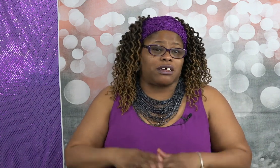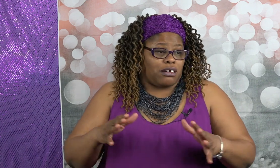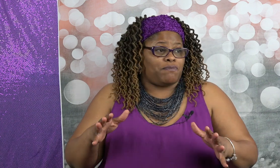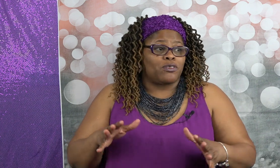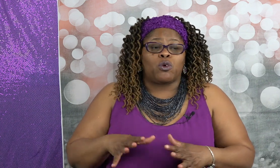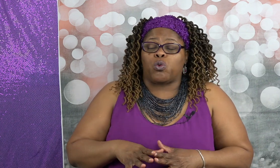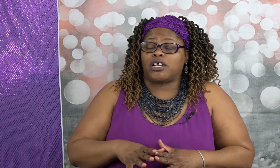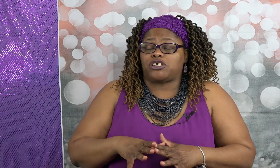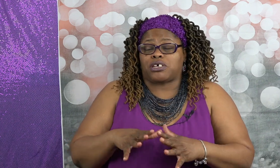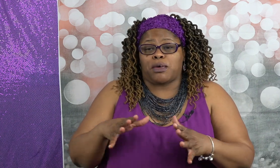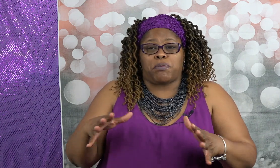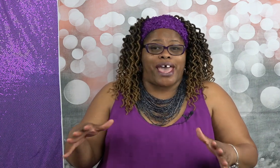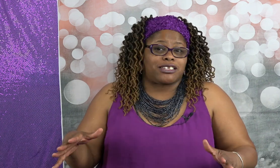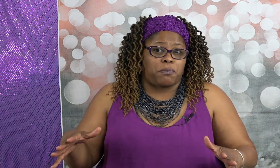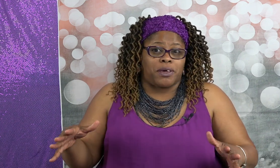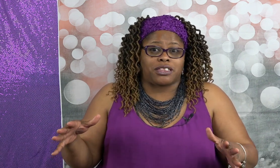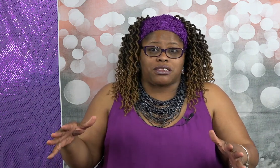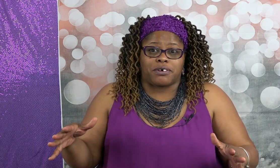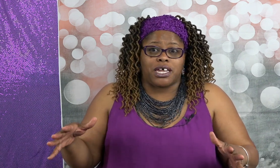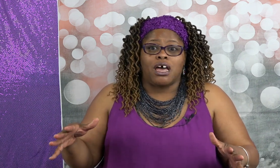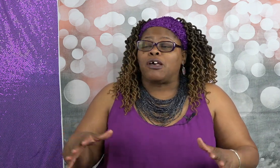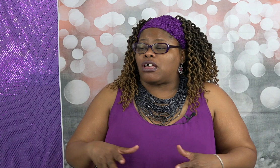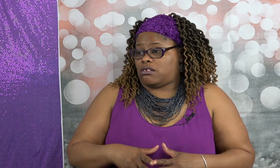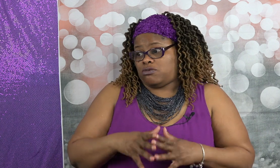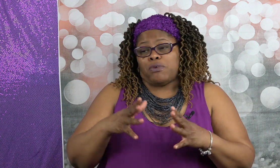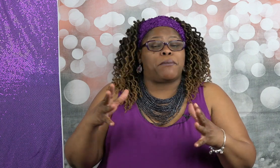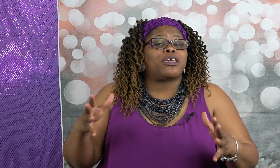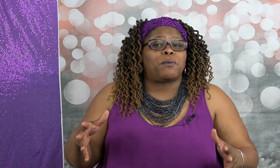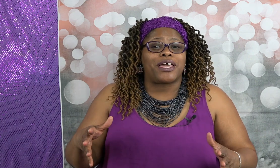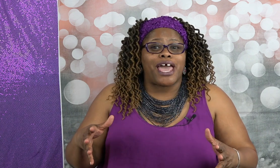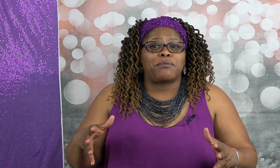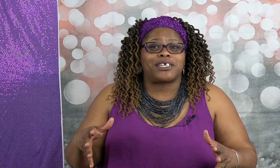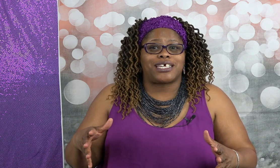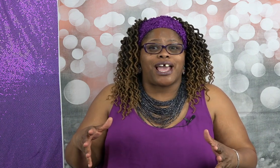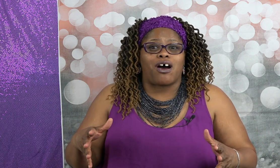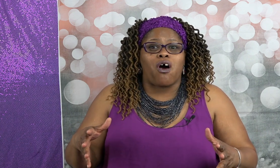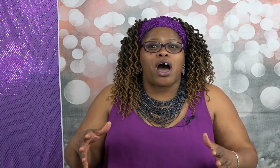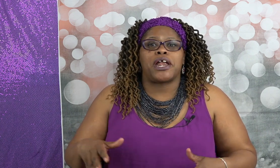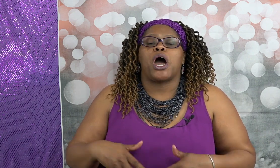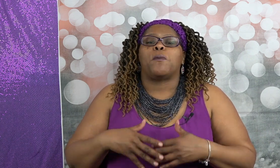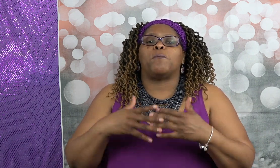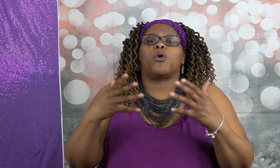look once you get past the pick three maybe you'll be able to take on more